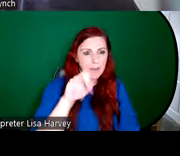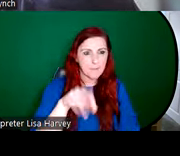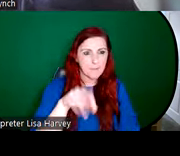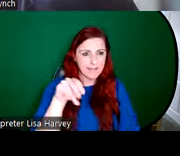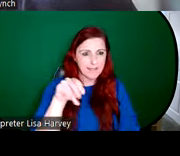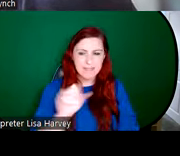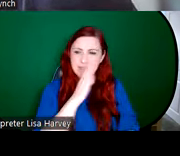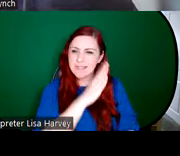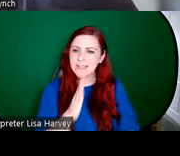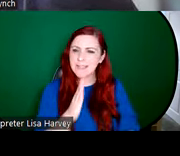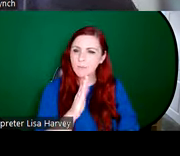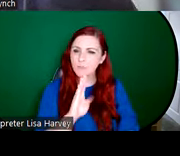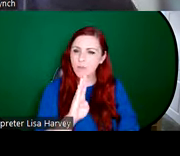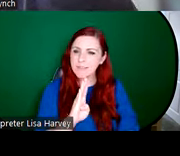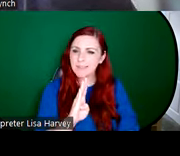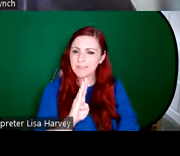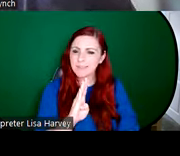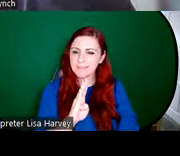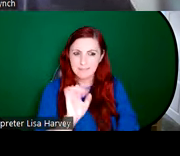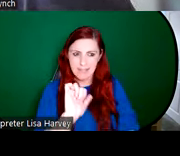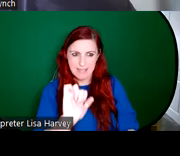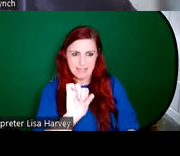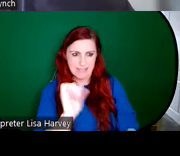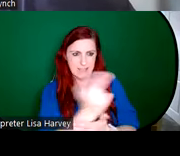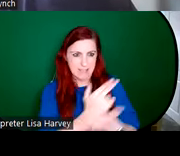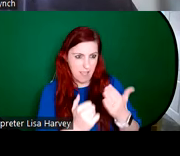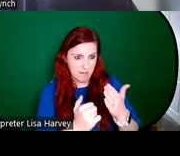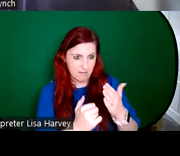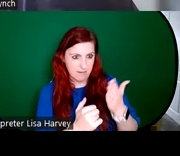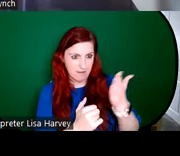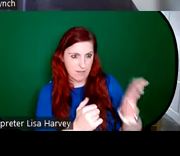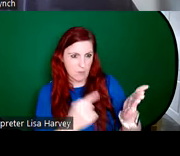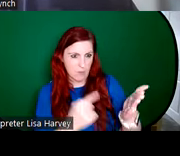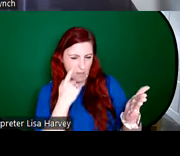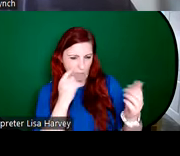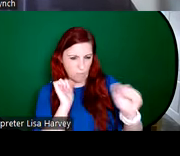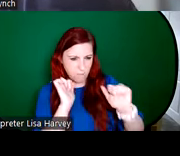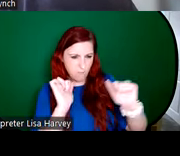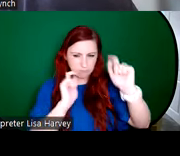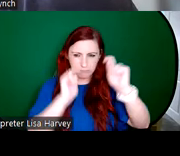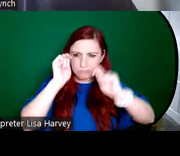the left. And I think there's such a forceful expression to her imposing saint